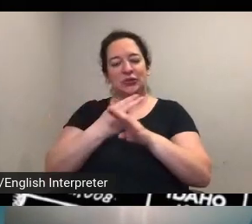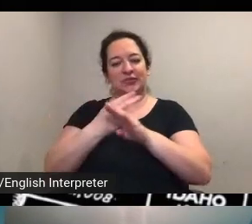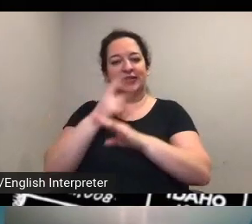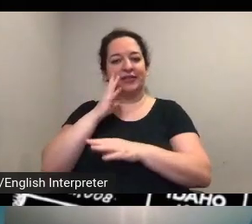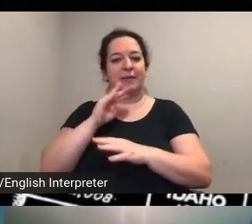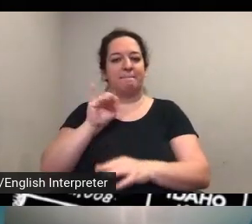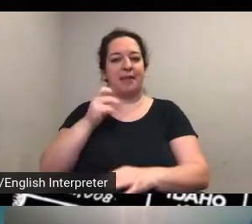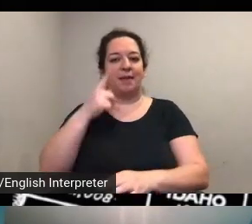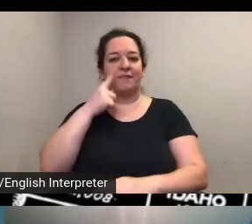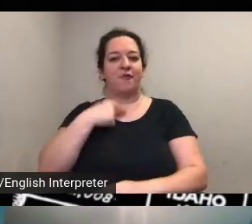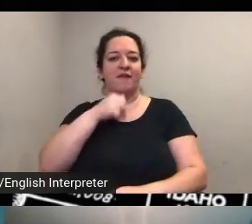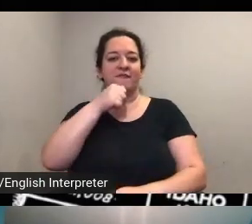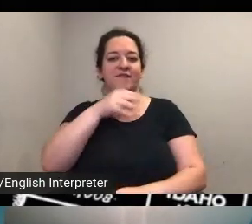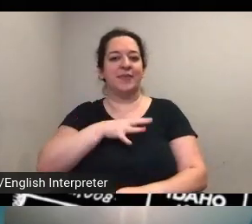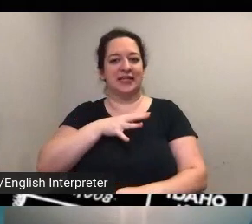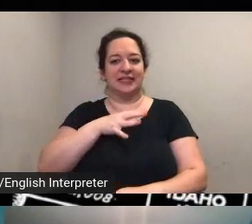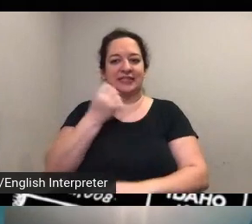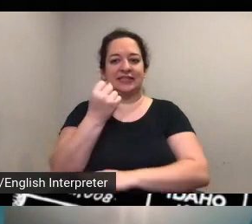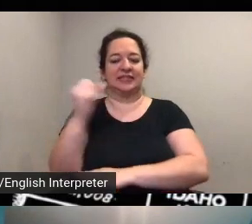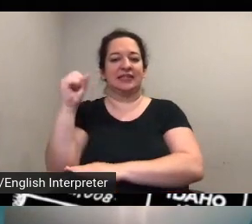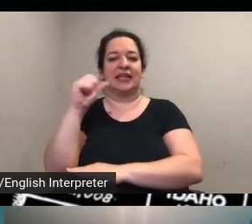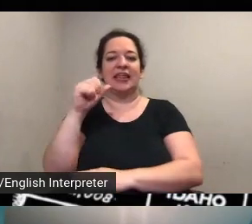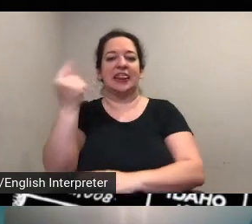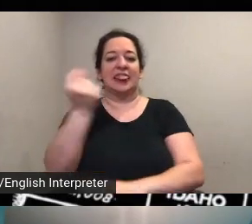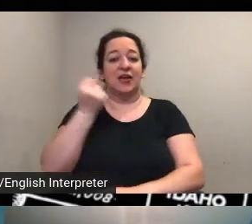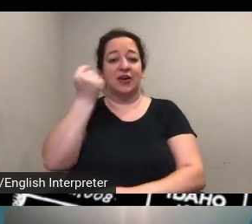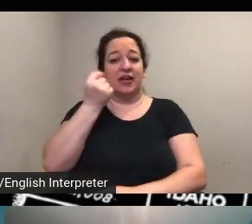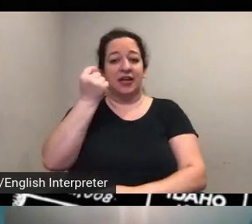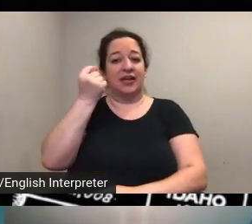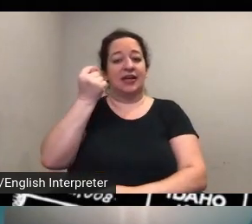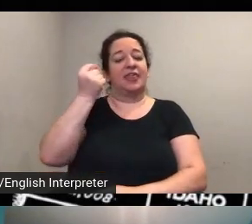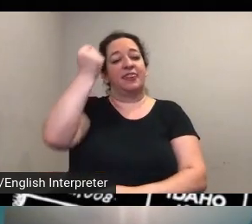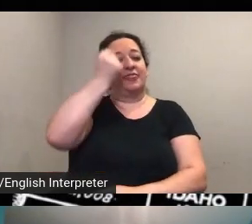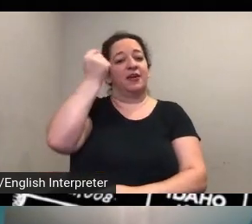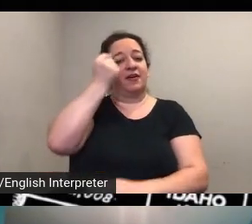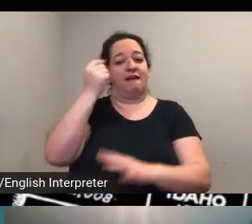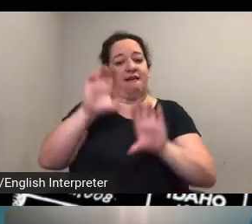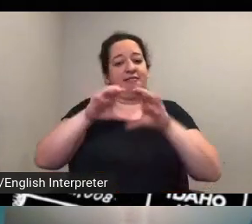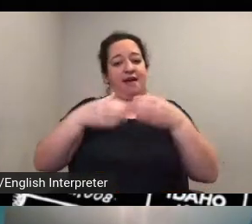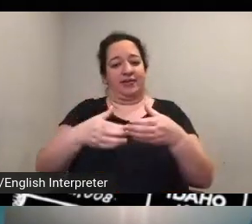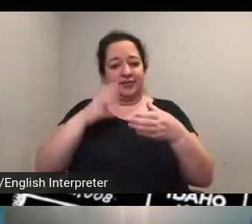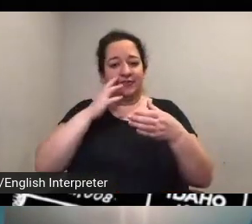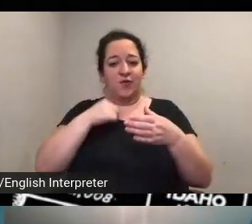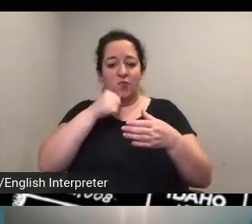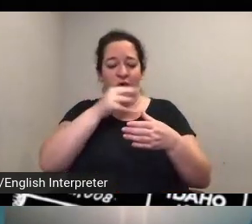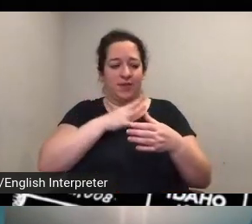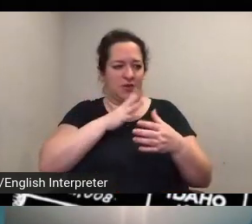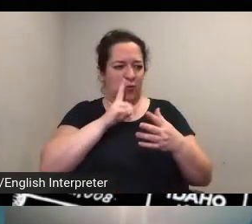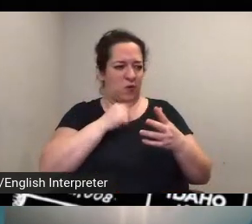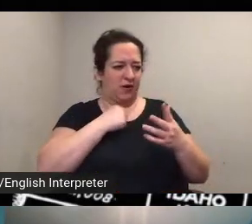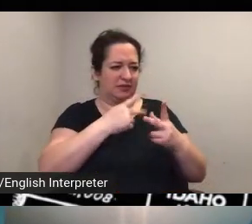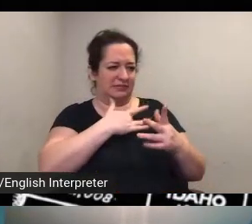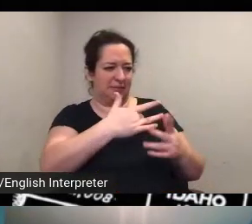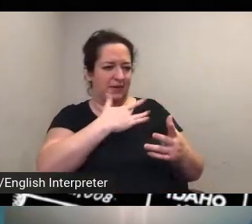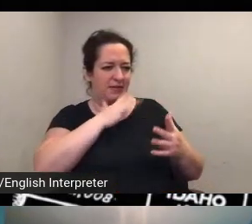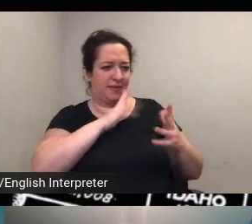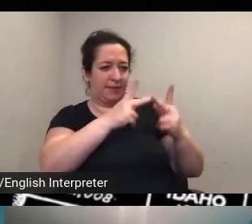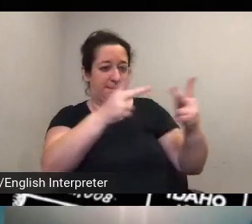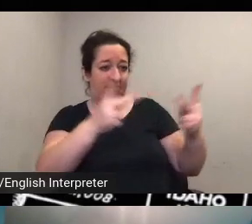she'll be assigning work on connections between suffragists who typically typically placed in very different theoretical camps